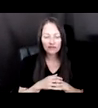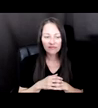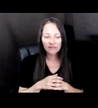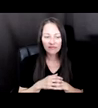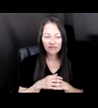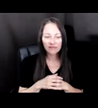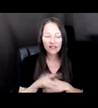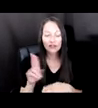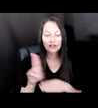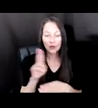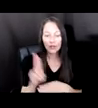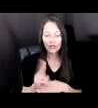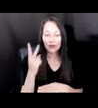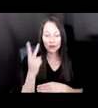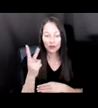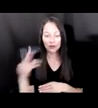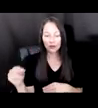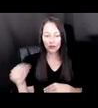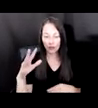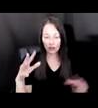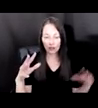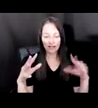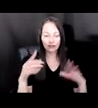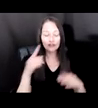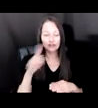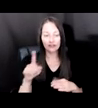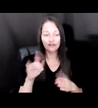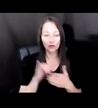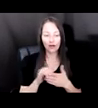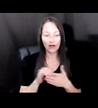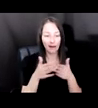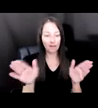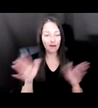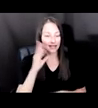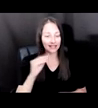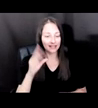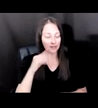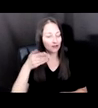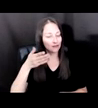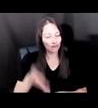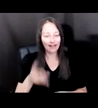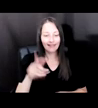THIS FUTURISTIC PUBLIC EXPERIENCE IN THE HEART OF LOS ANGELES GETTING ONE STEP CLOSER TO THE